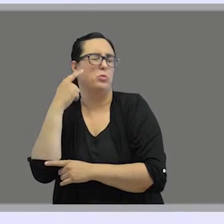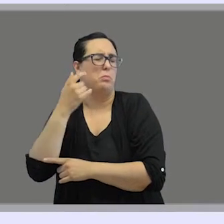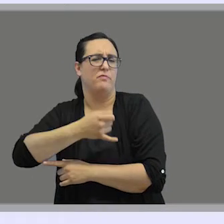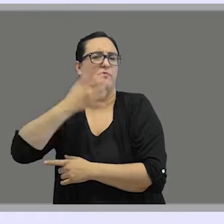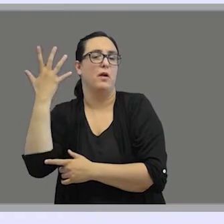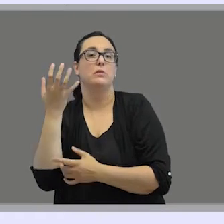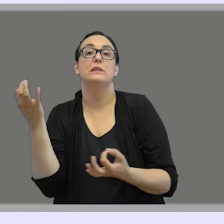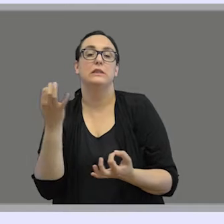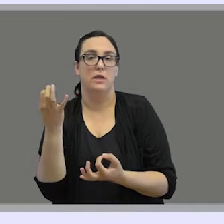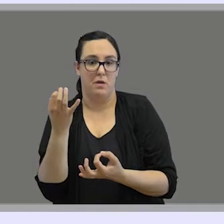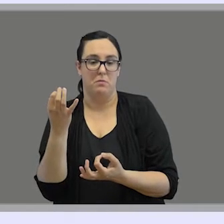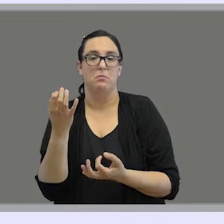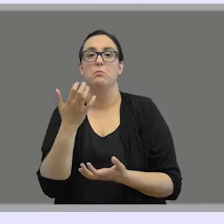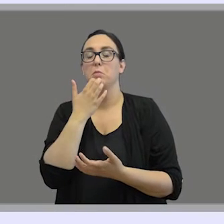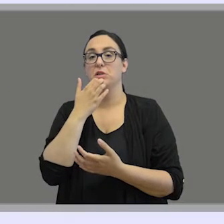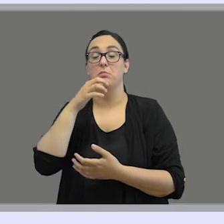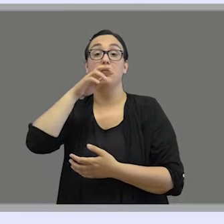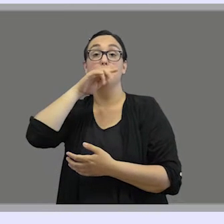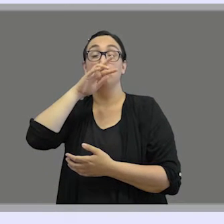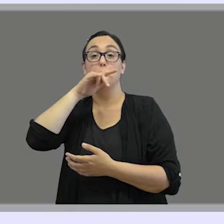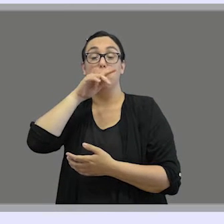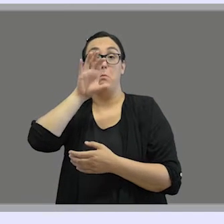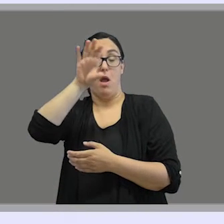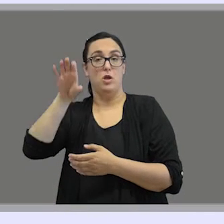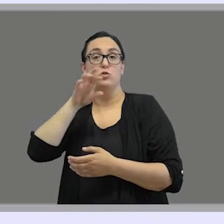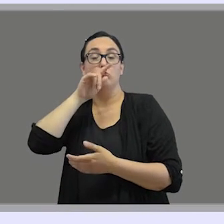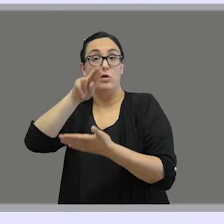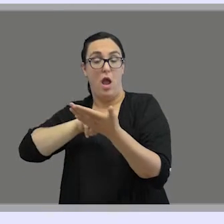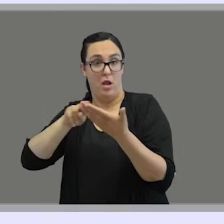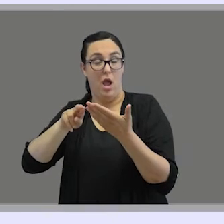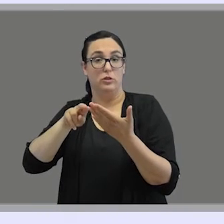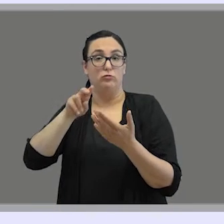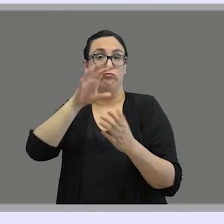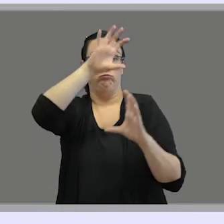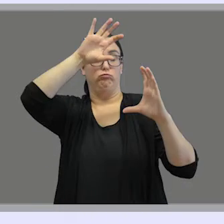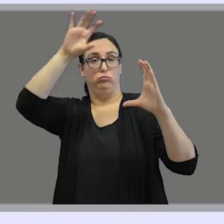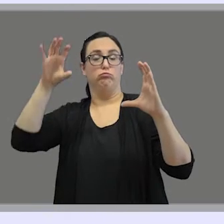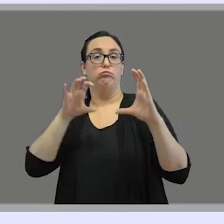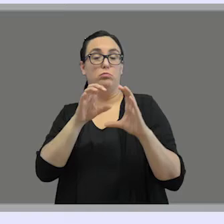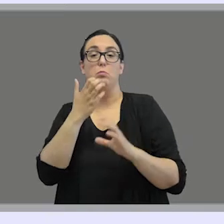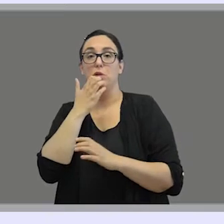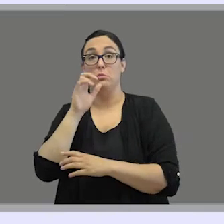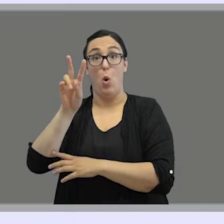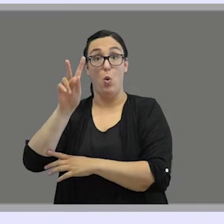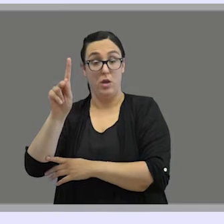The most famous case is for English speaking countries, so for example, in the UK